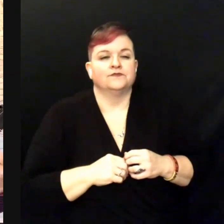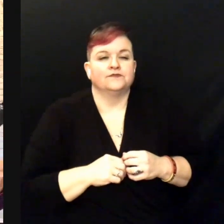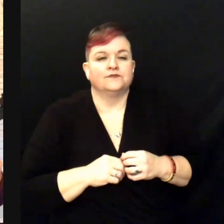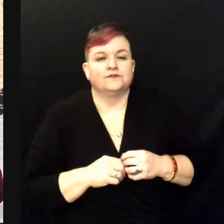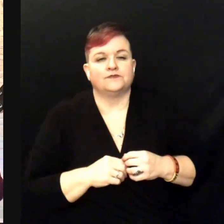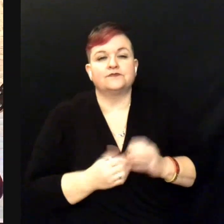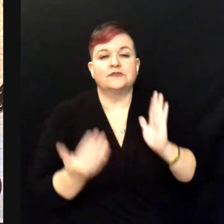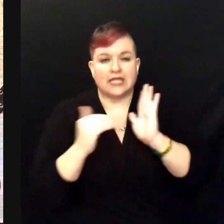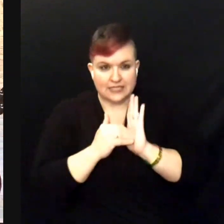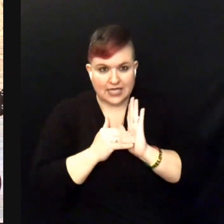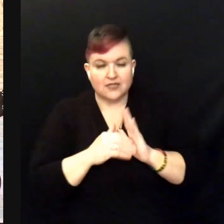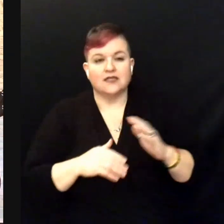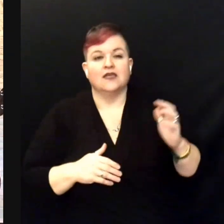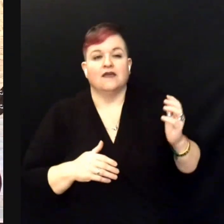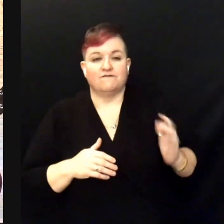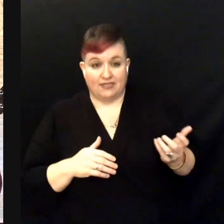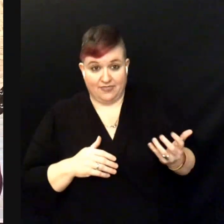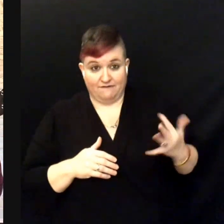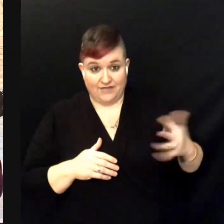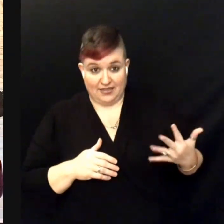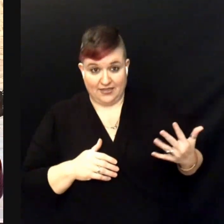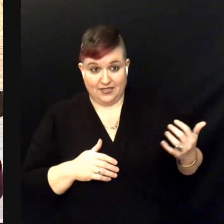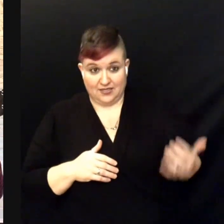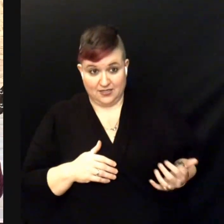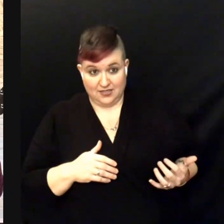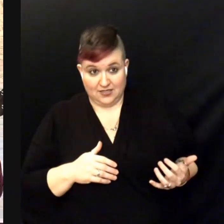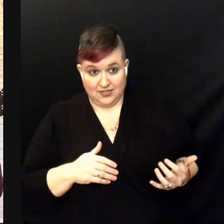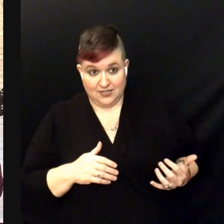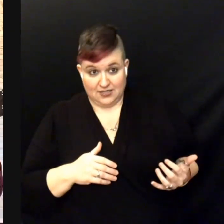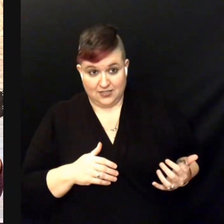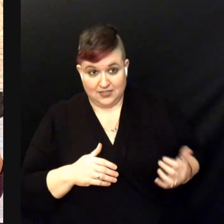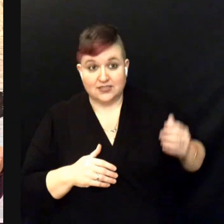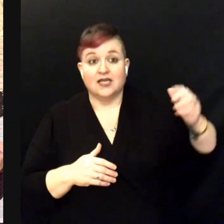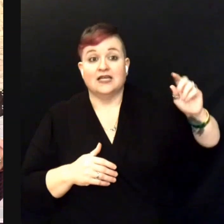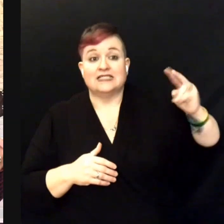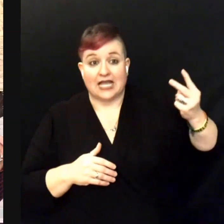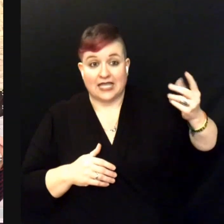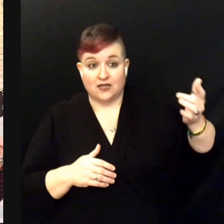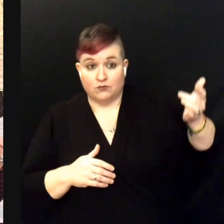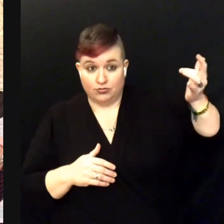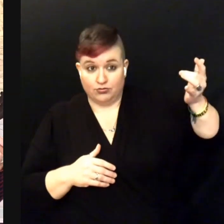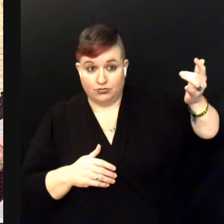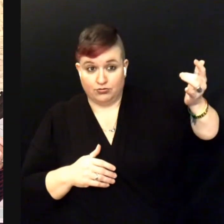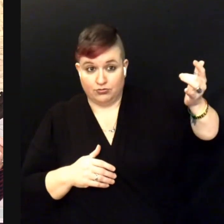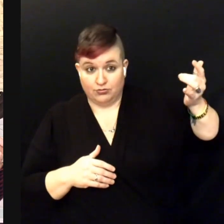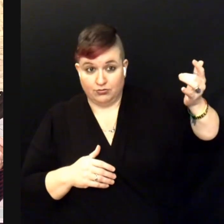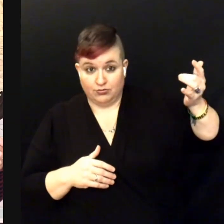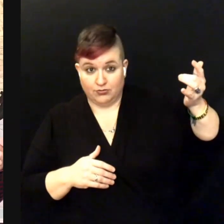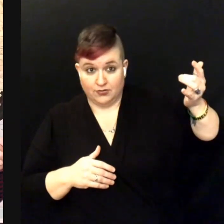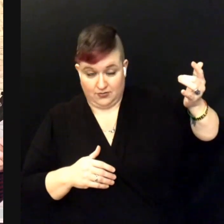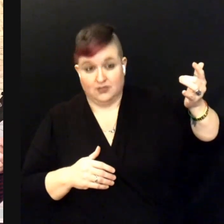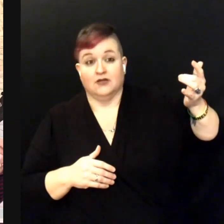Again, fifth fret bottom string. Slide to the second fret, bottom string still.